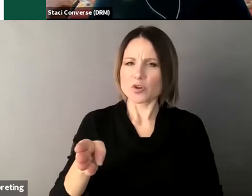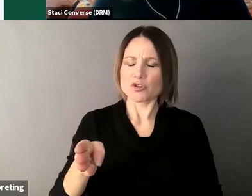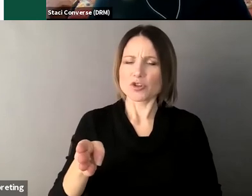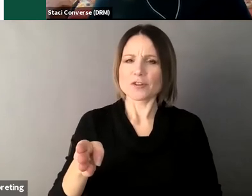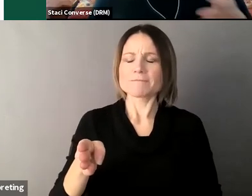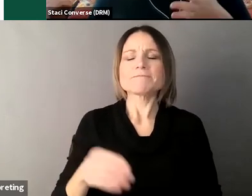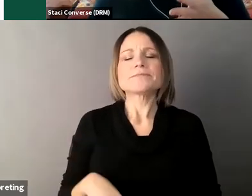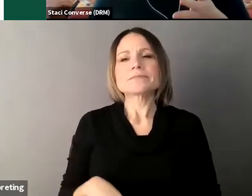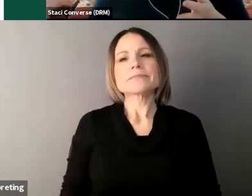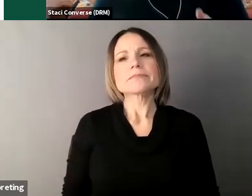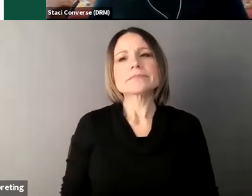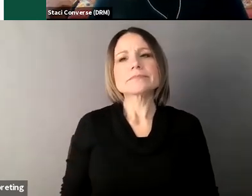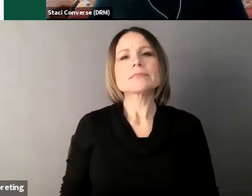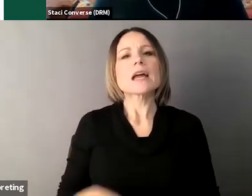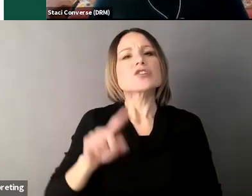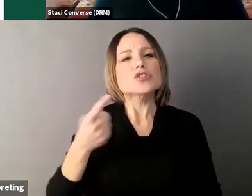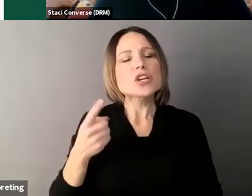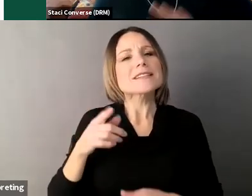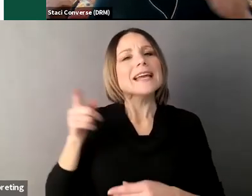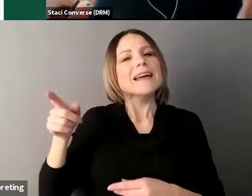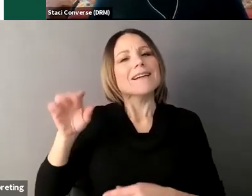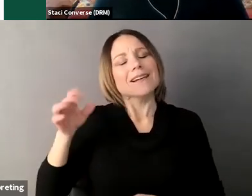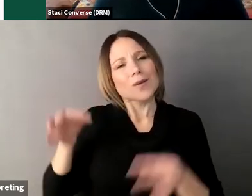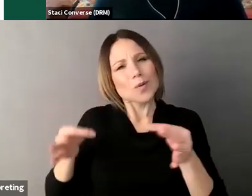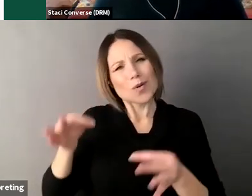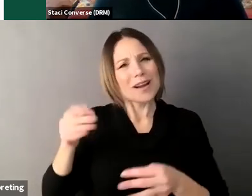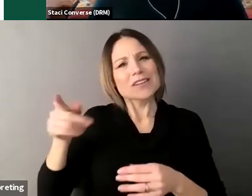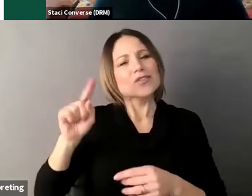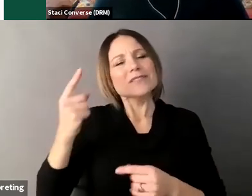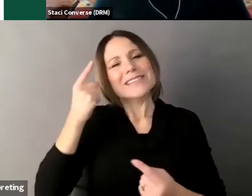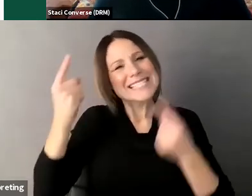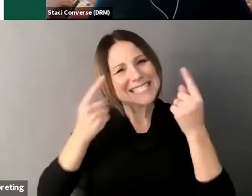someone's going through the guardianship process but the creation of supported decision-making